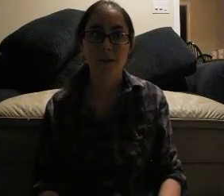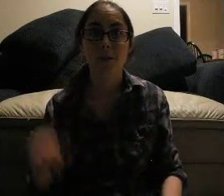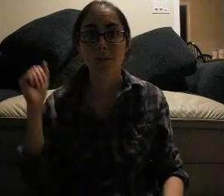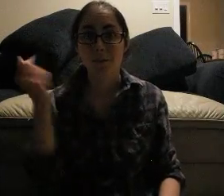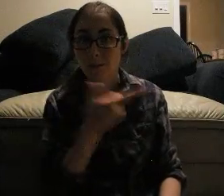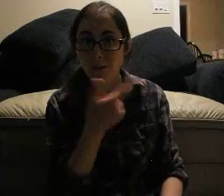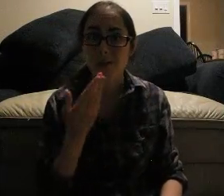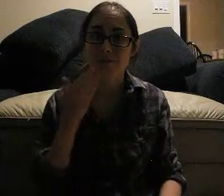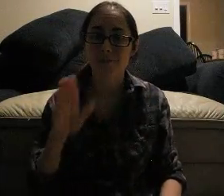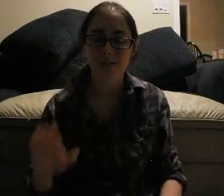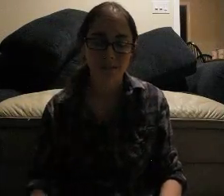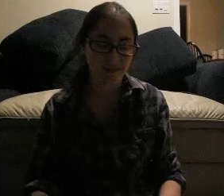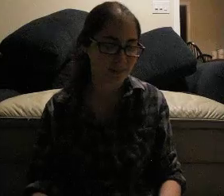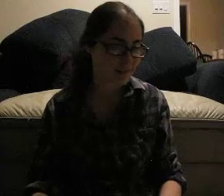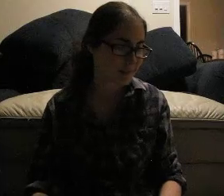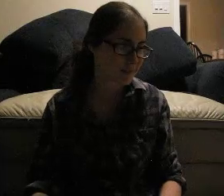all of them were bad